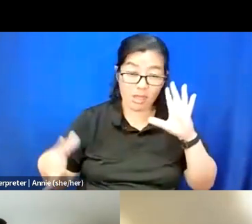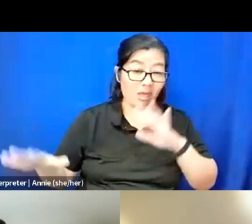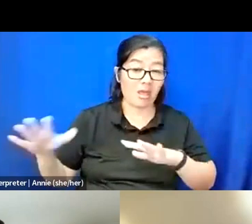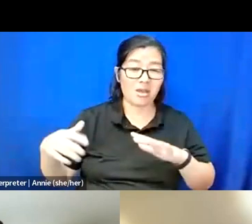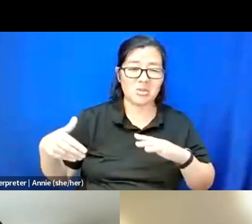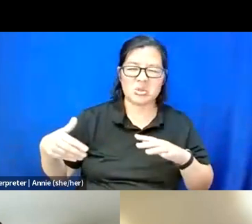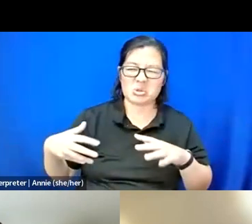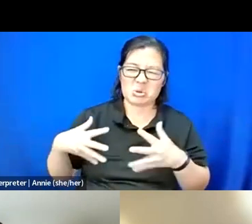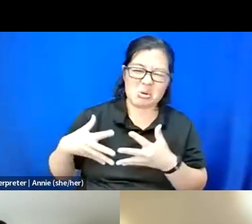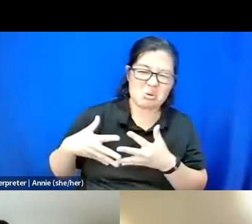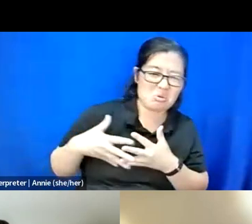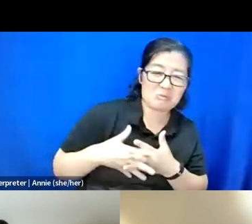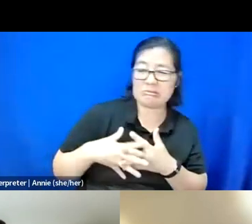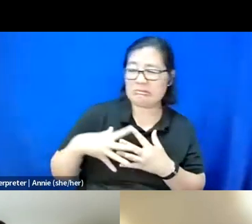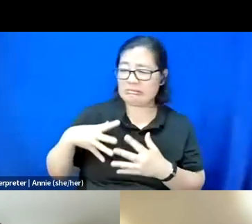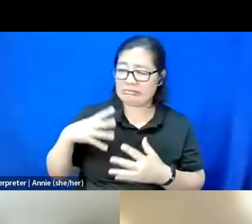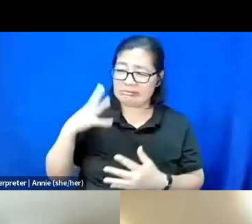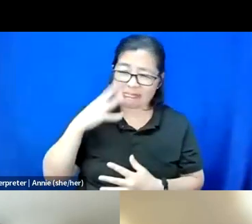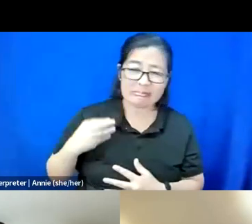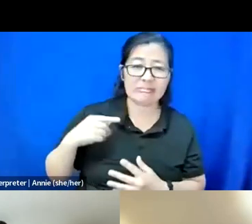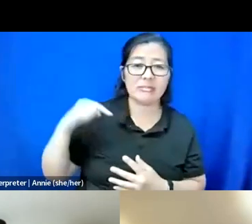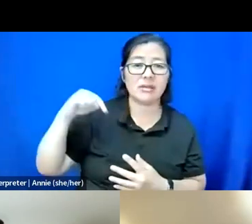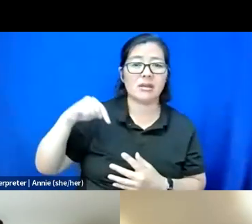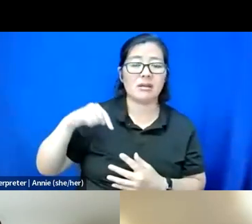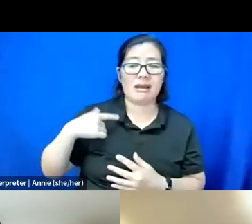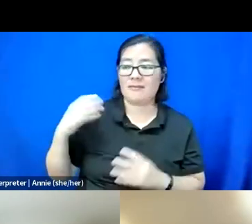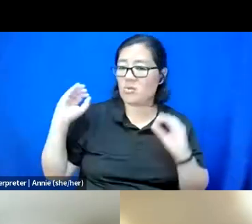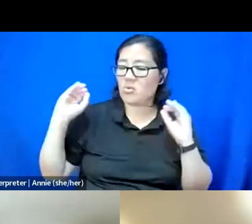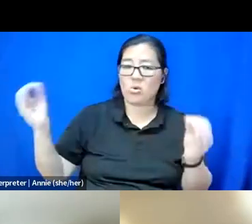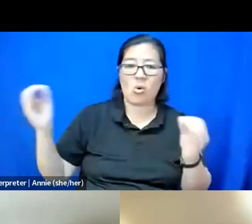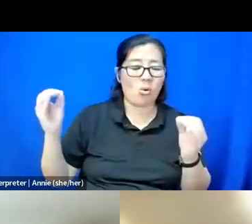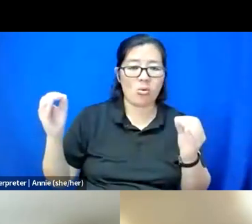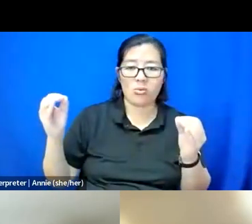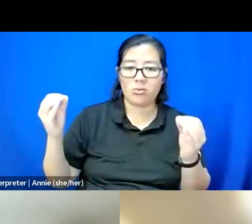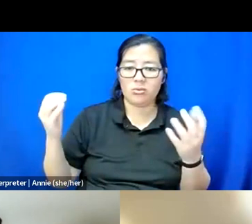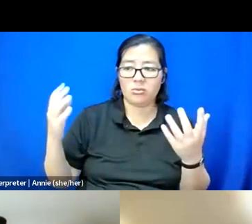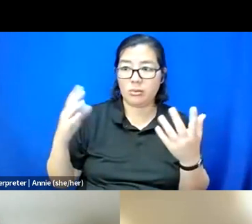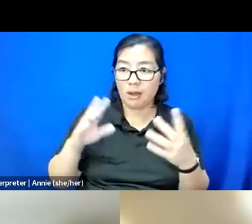Like, I feel like I have no limbs when I'm in bed and I can't, like,